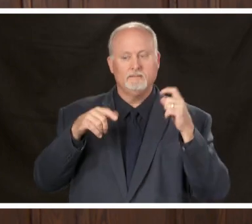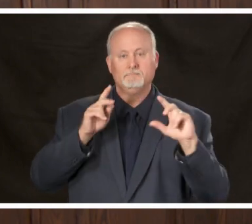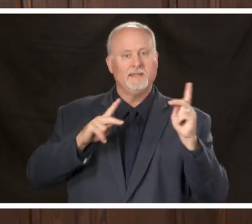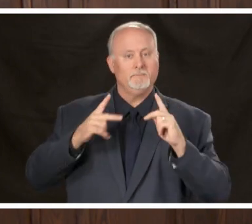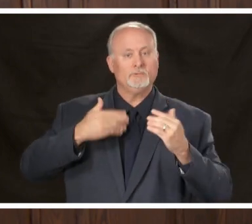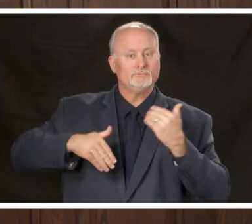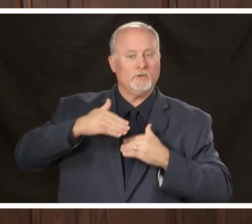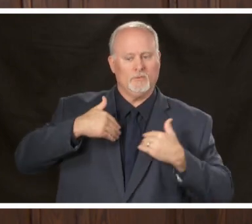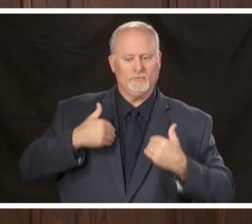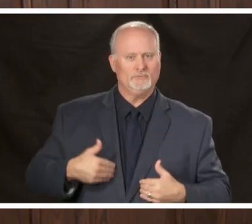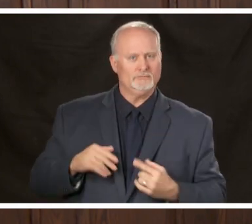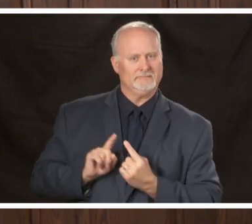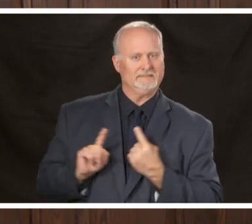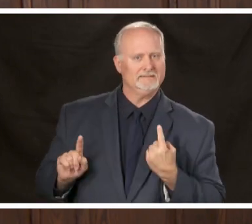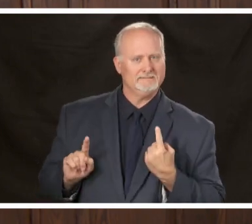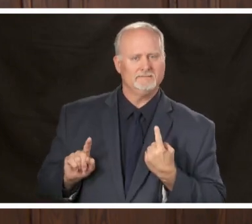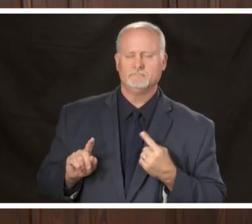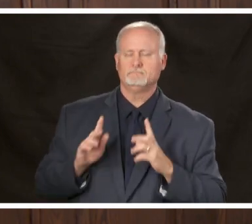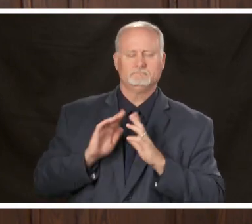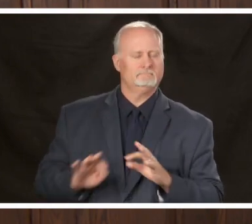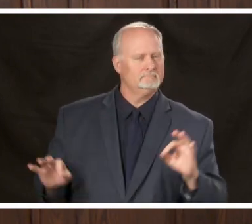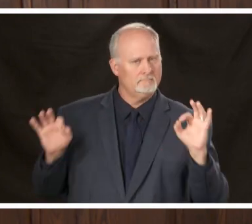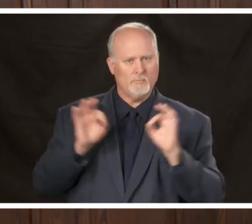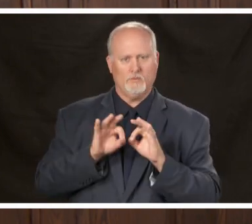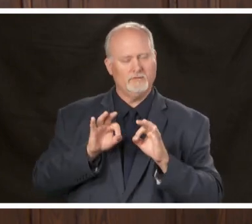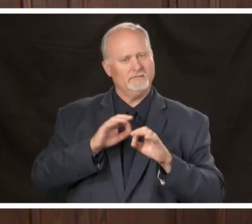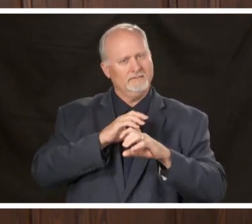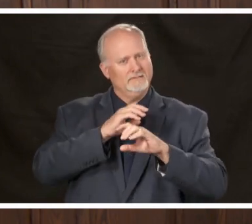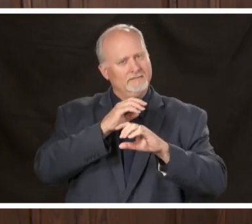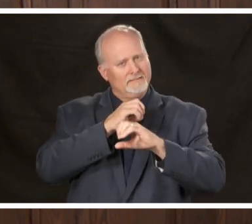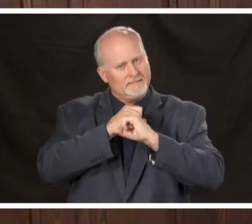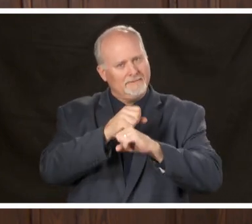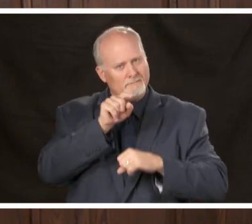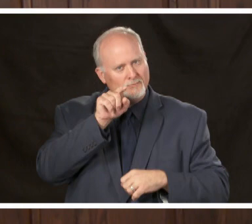distance and this is very important to keep you safe and also our employees